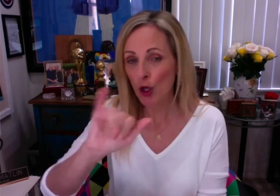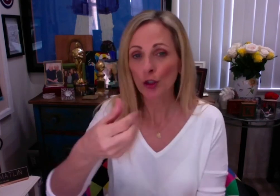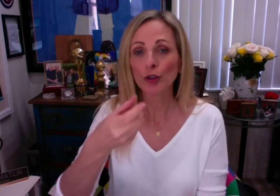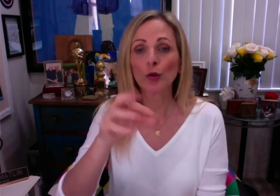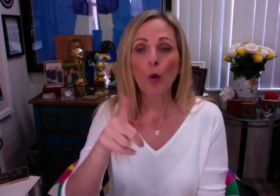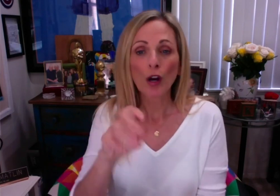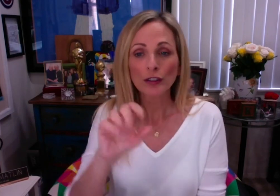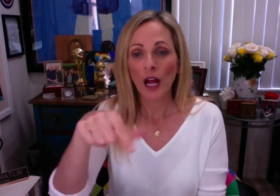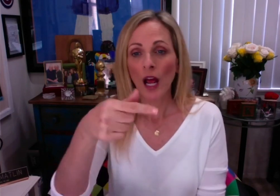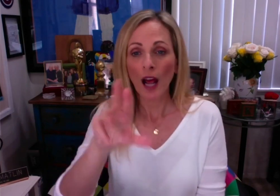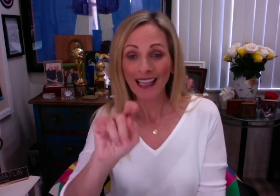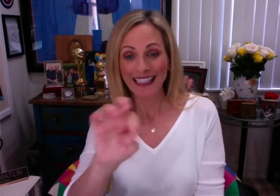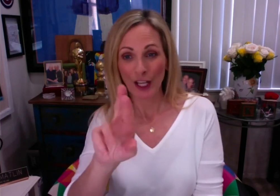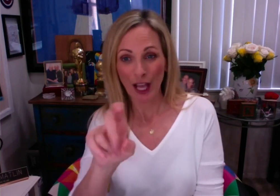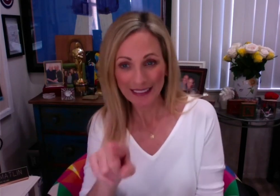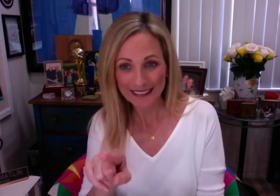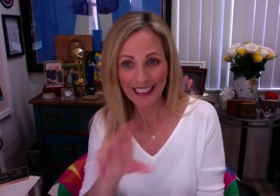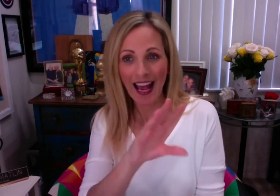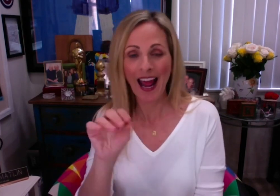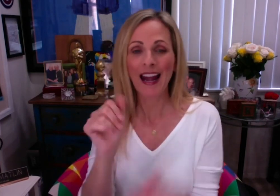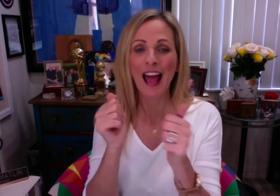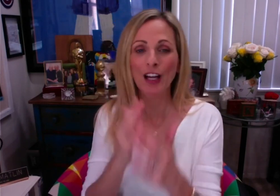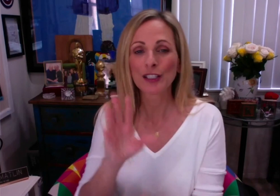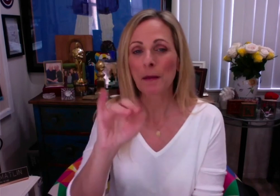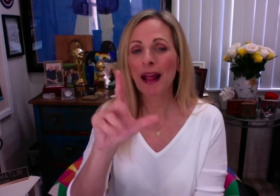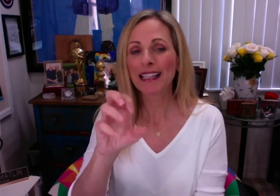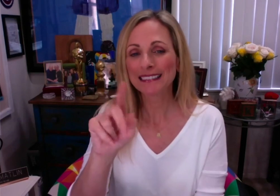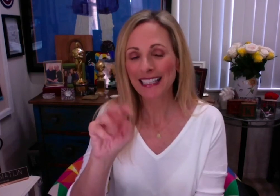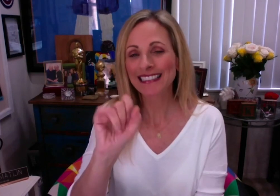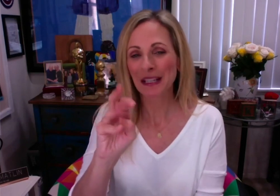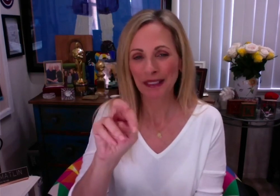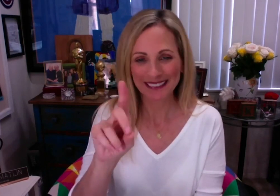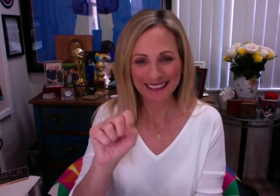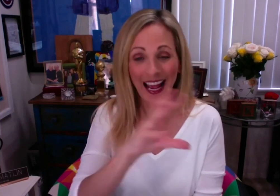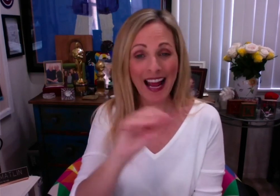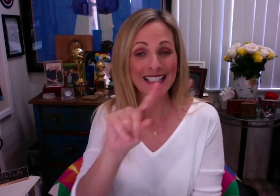writer Jorge Gutierrez and actors Millicent Simmonds